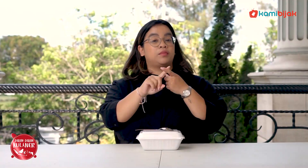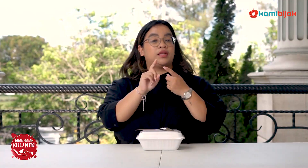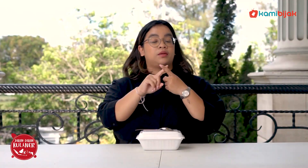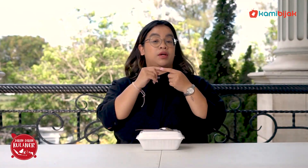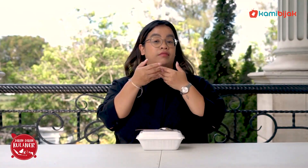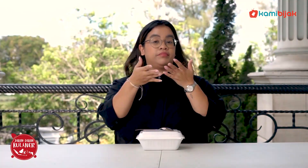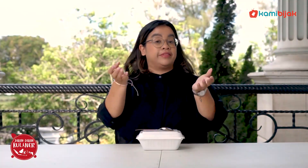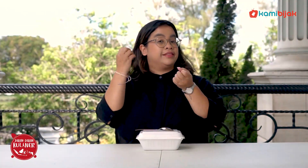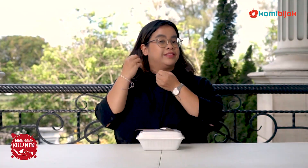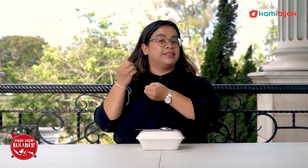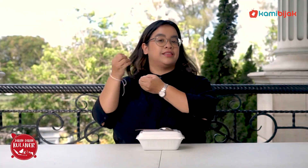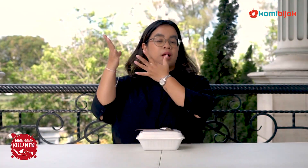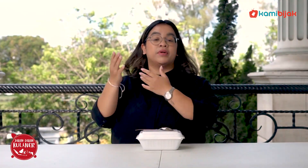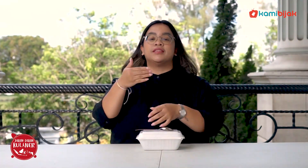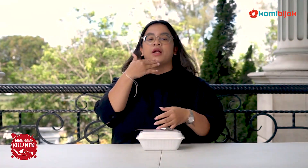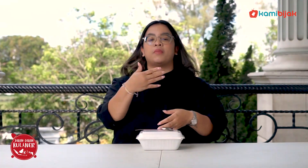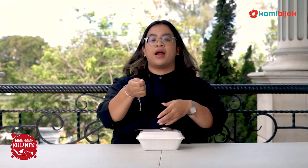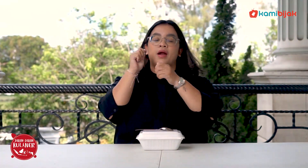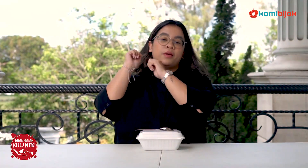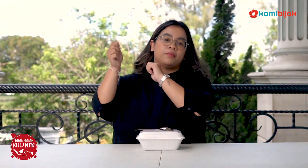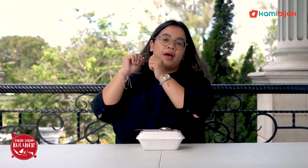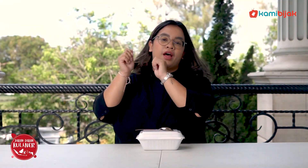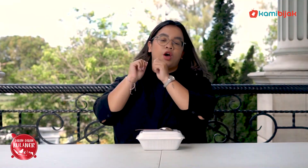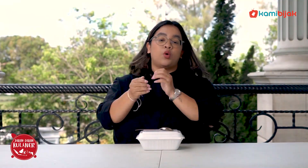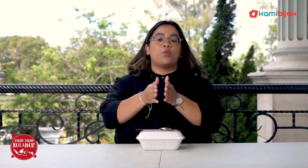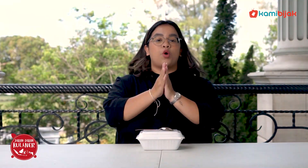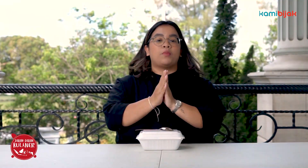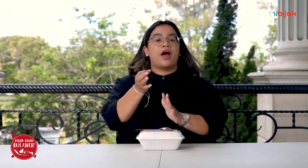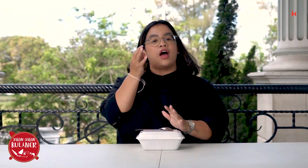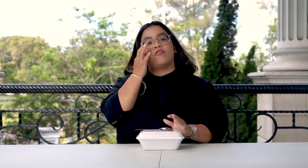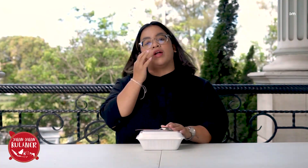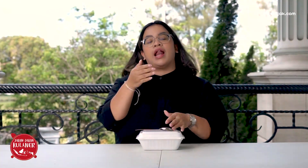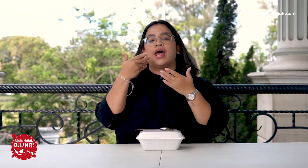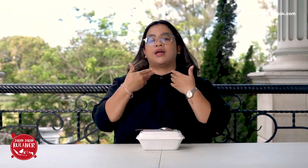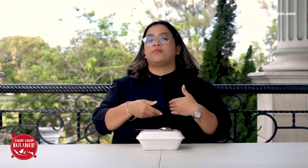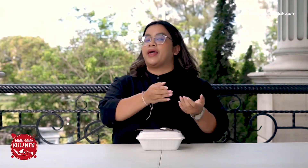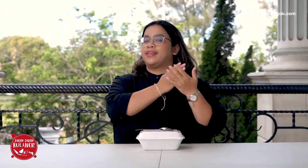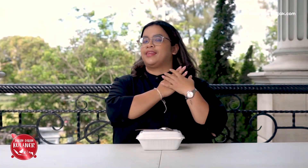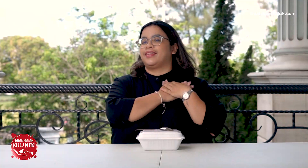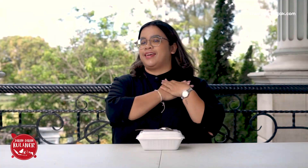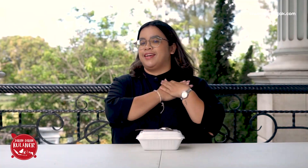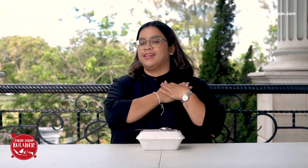For Muslim friends, happy Eid Al-Fitr, Forgive me body and soul.